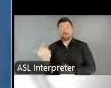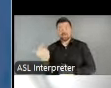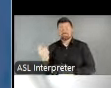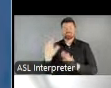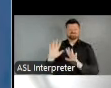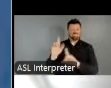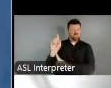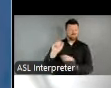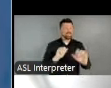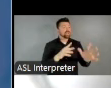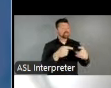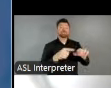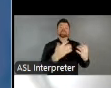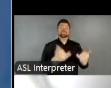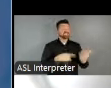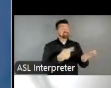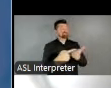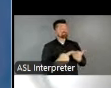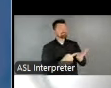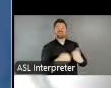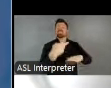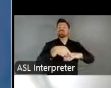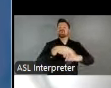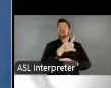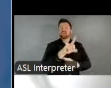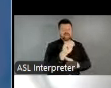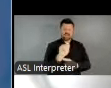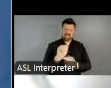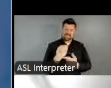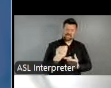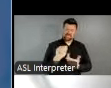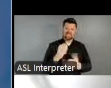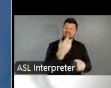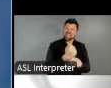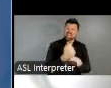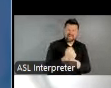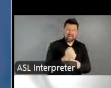you will hear a lot of references to the acronym LAAs. We cannot seem to avoid those here in DC,